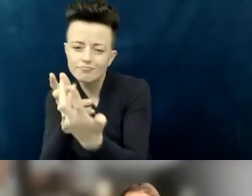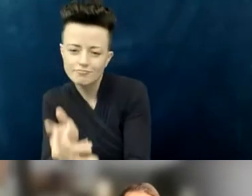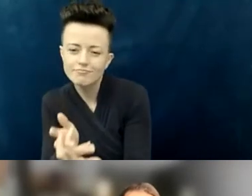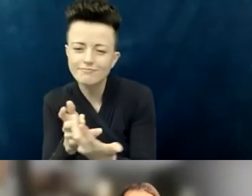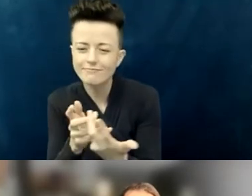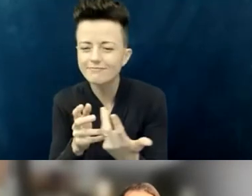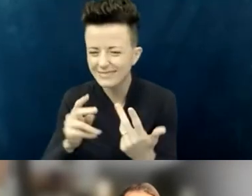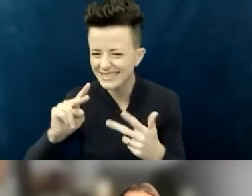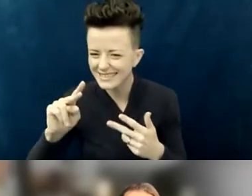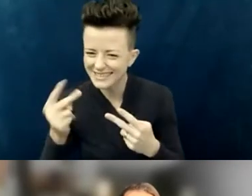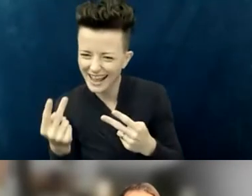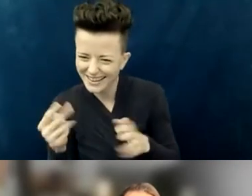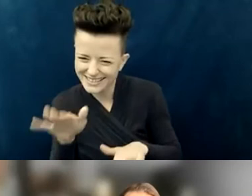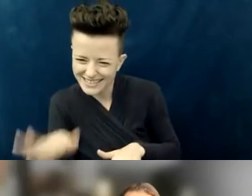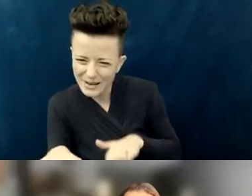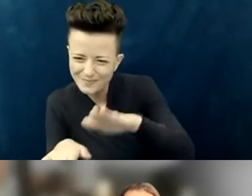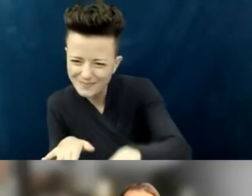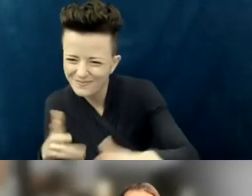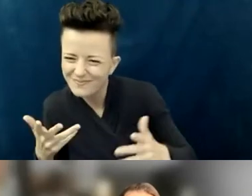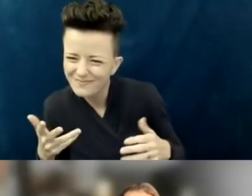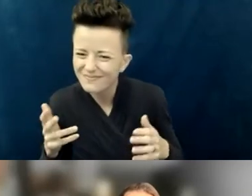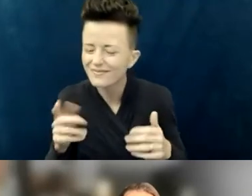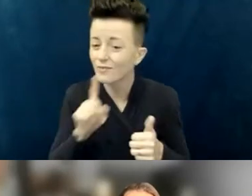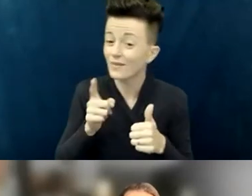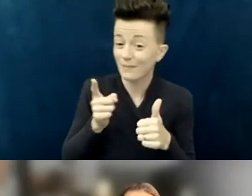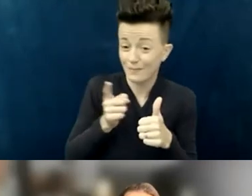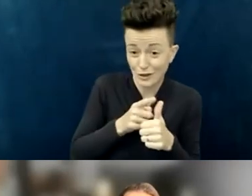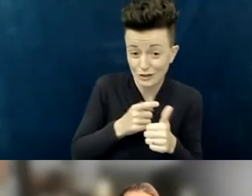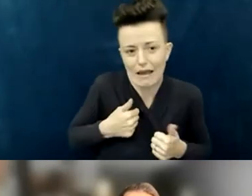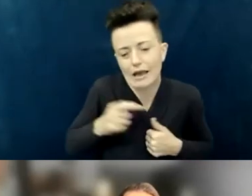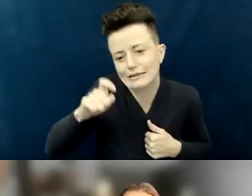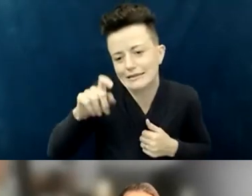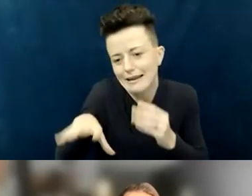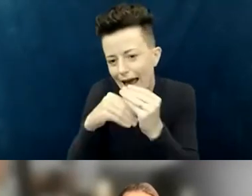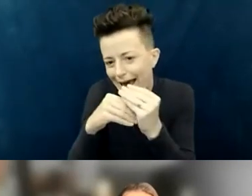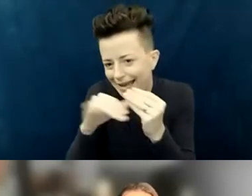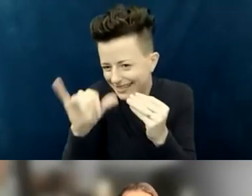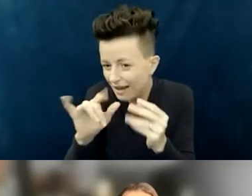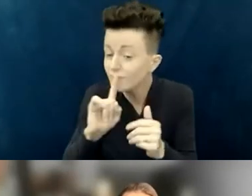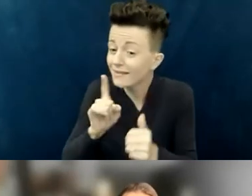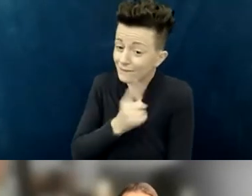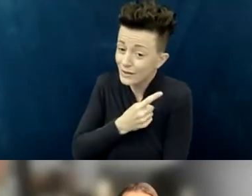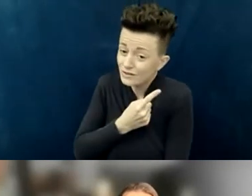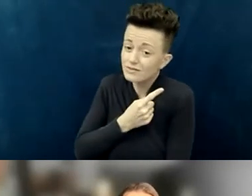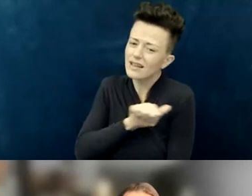So recognizing that initial— I couldn't help but say something— that initial relationship is actually sometimes